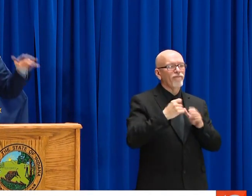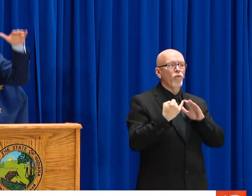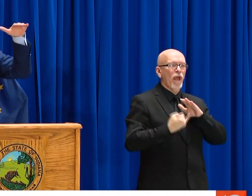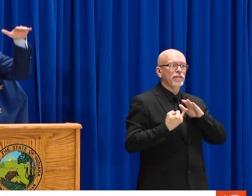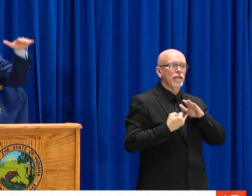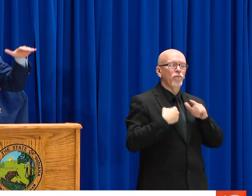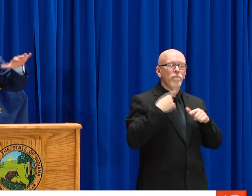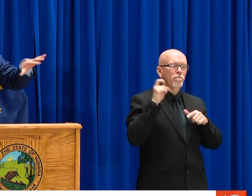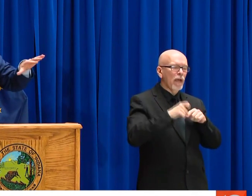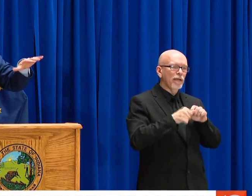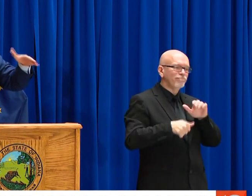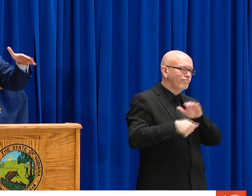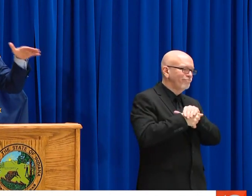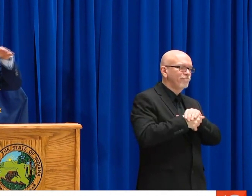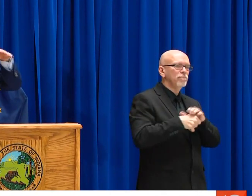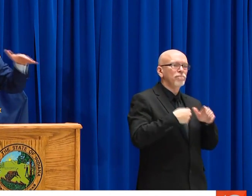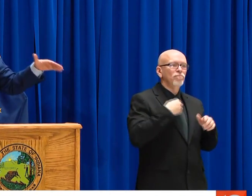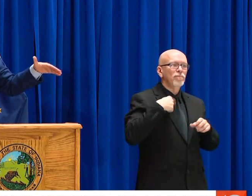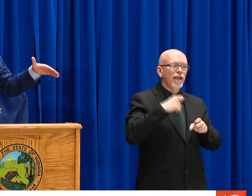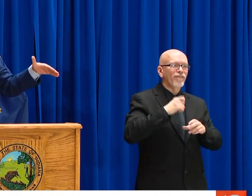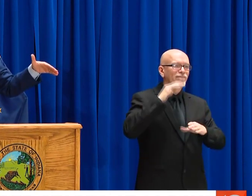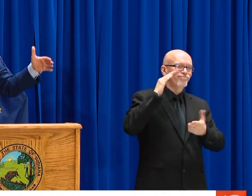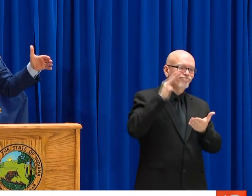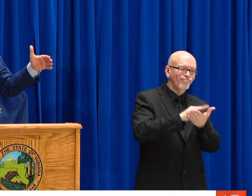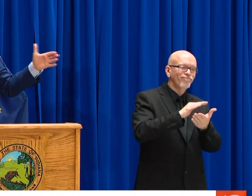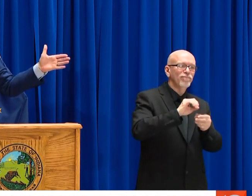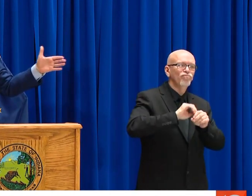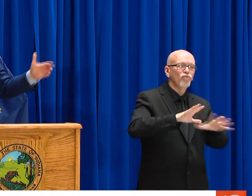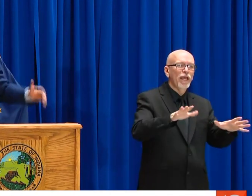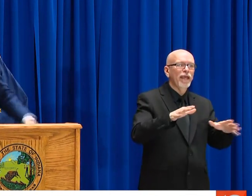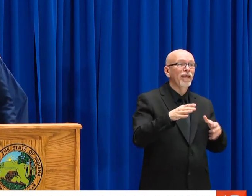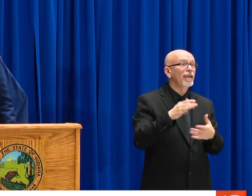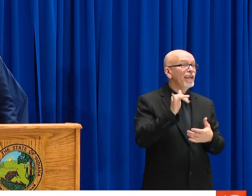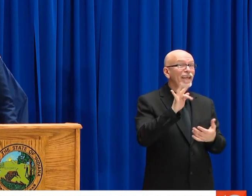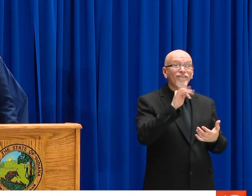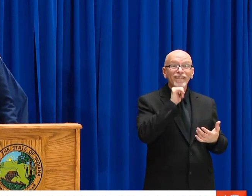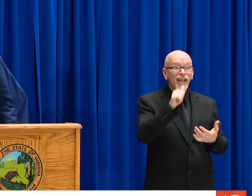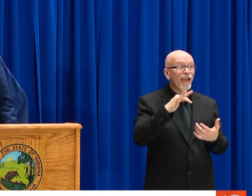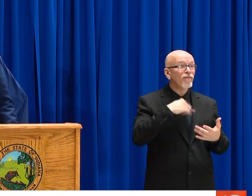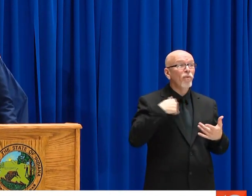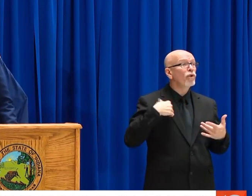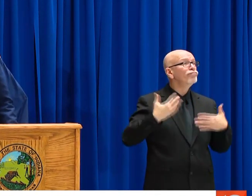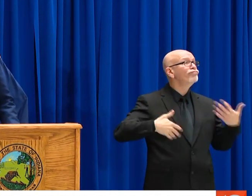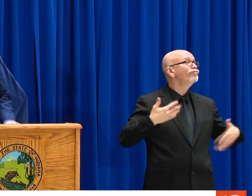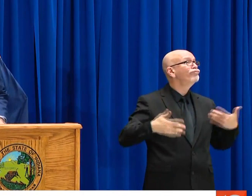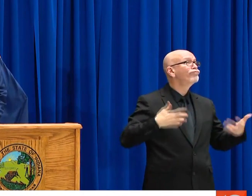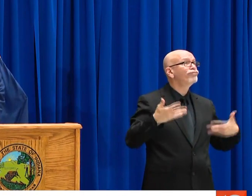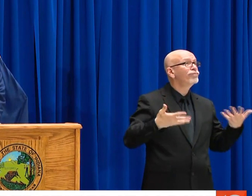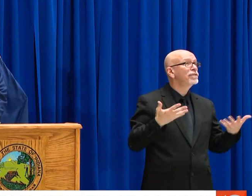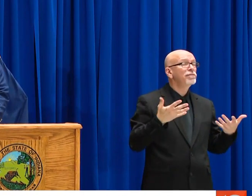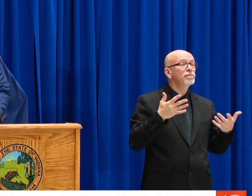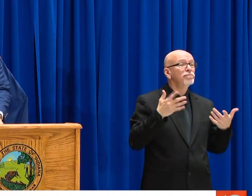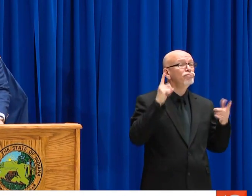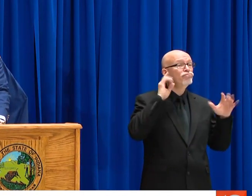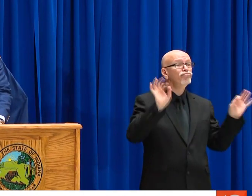NEGATIVE. AND THEN THEY'RE GOING TO FLIP THEM TO POSITIVE. AND THEY'RE GOING TO FLIP TWO MORE TO POSITIVE. THAT'S WHY WE HAVE TO ISOLATE,